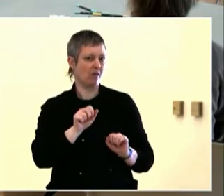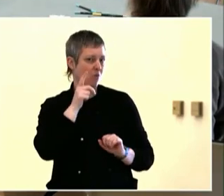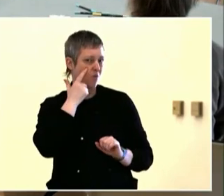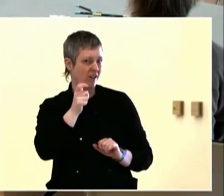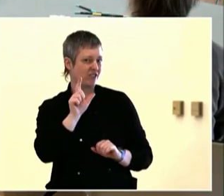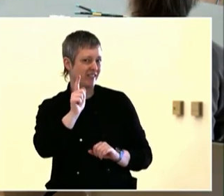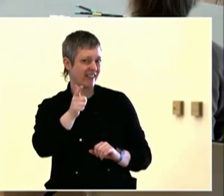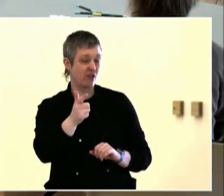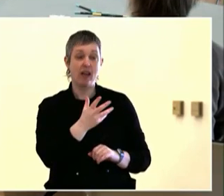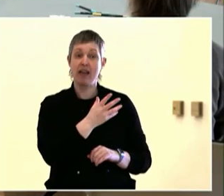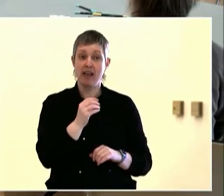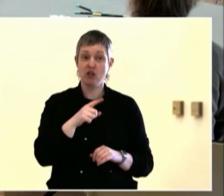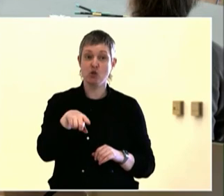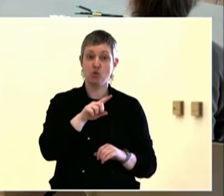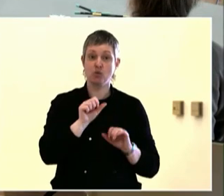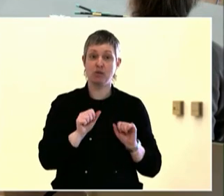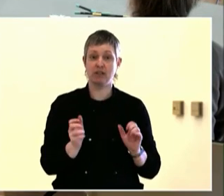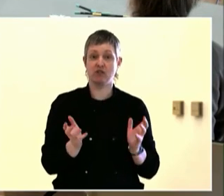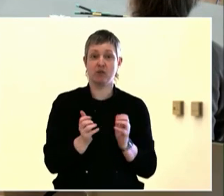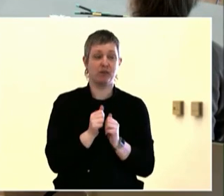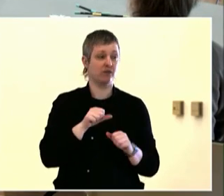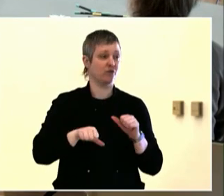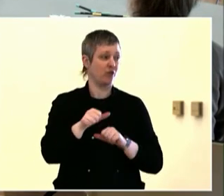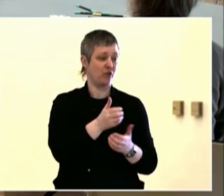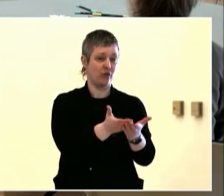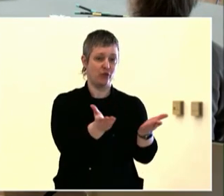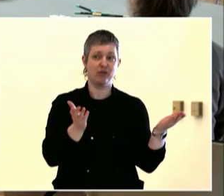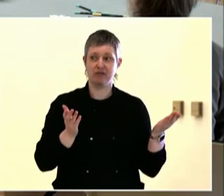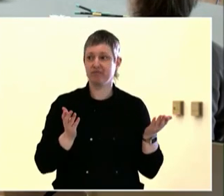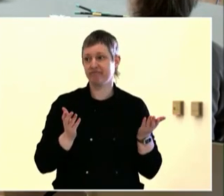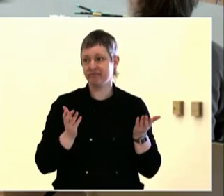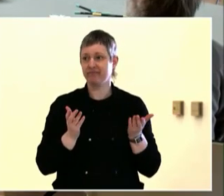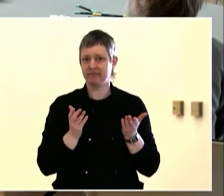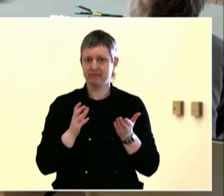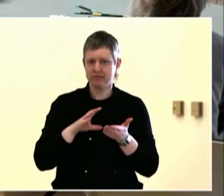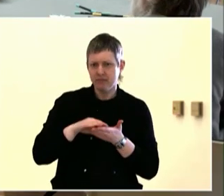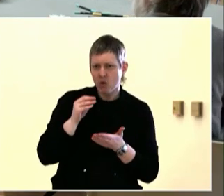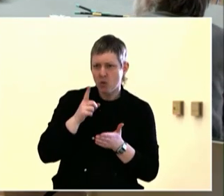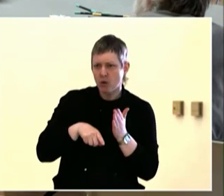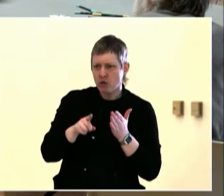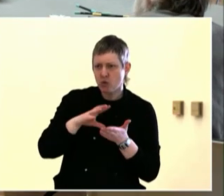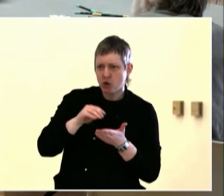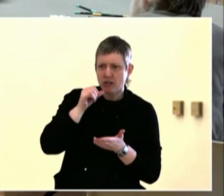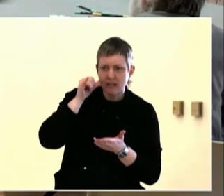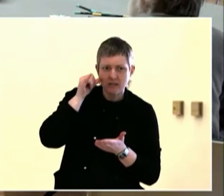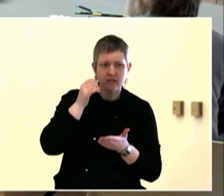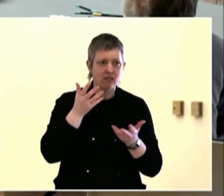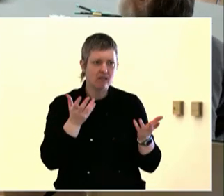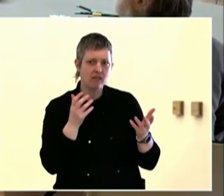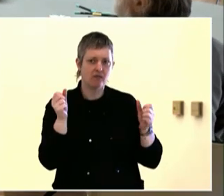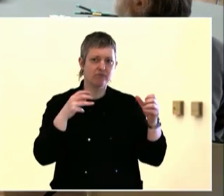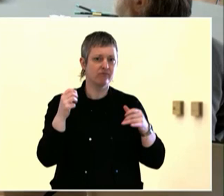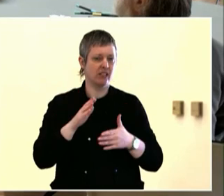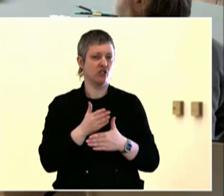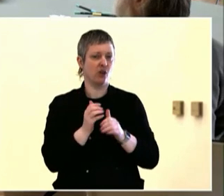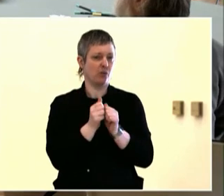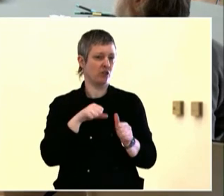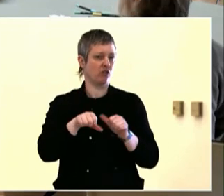think about land use and land use decisions have all these really important implications, I think, for how we connect.